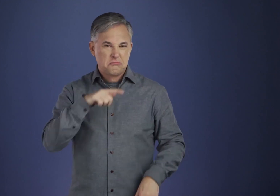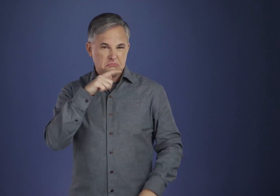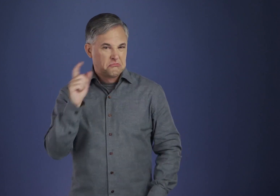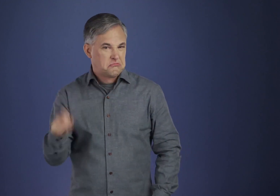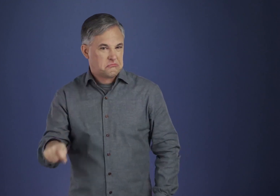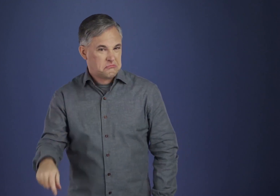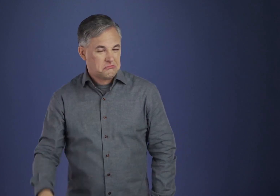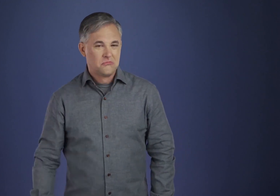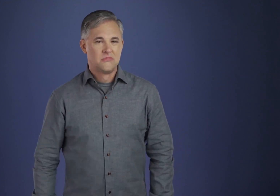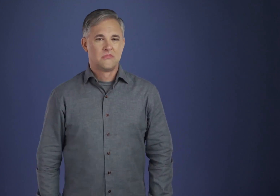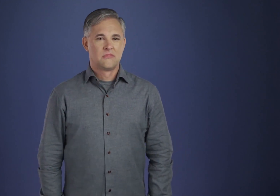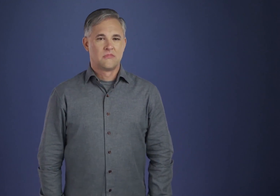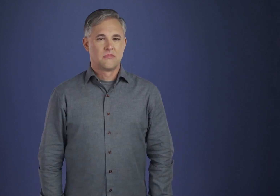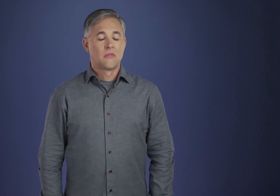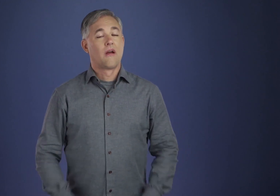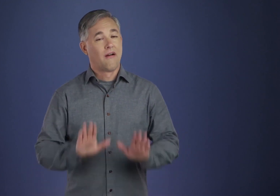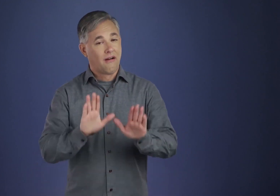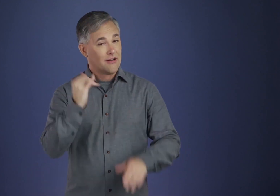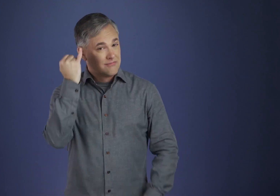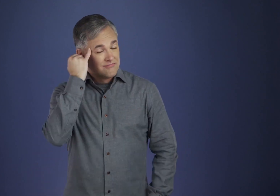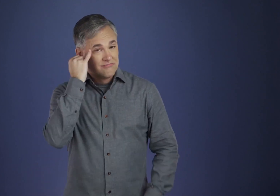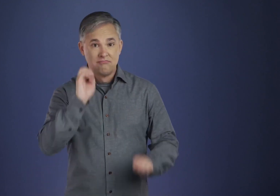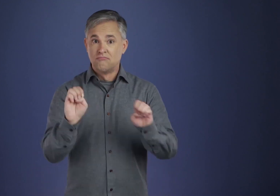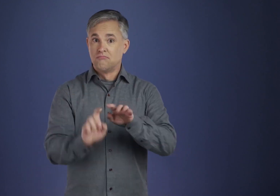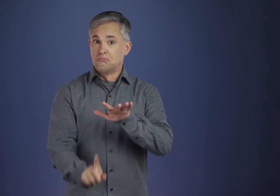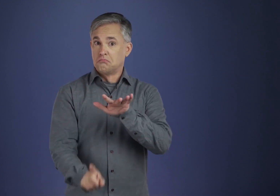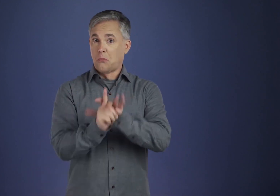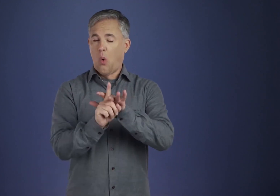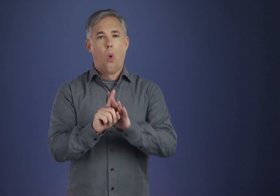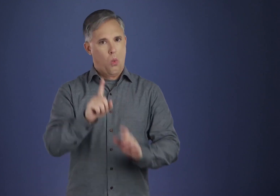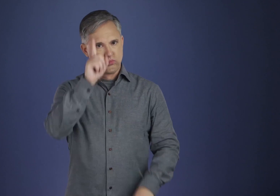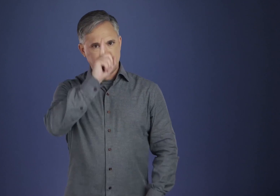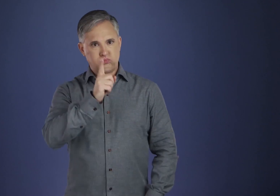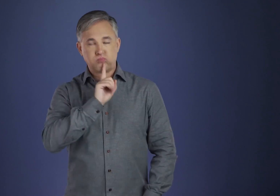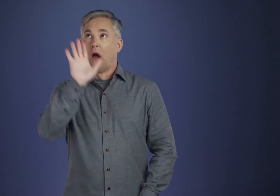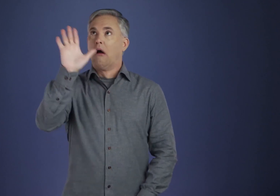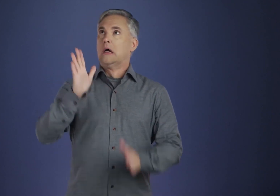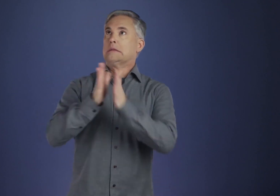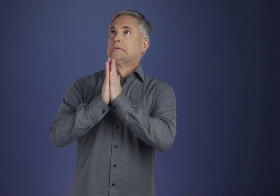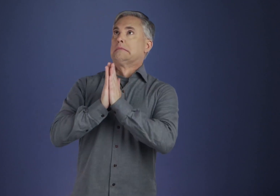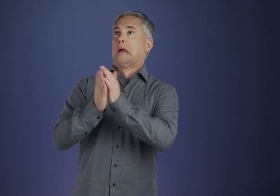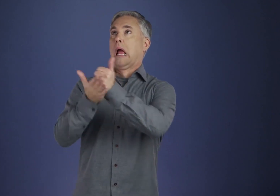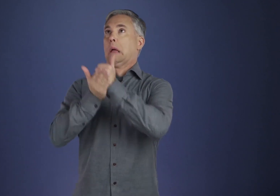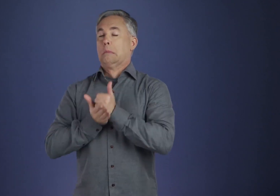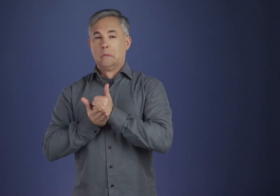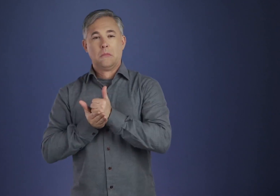To be sure, we feel it is something that might help us to meet an occasional emergency,